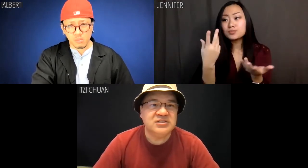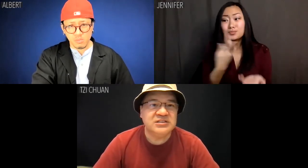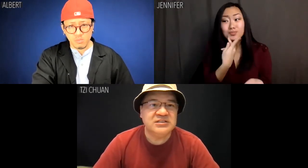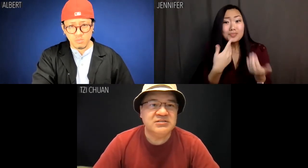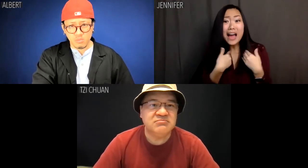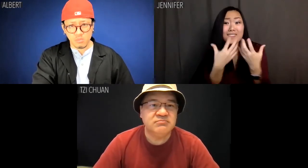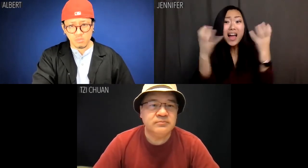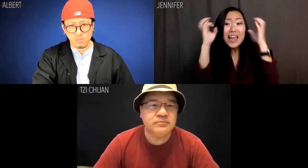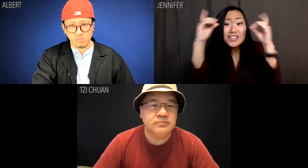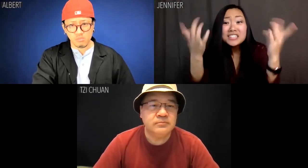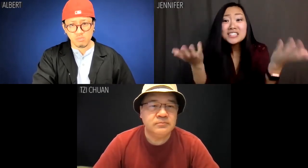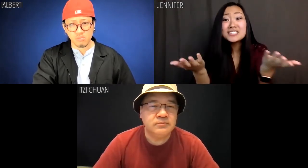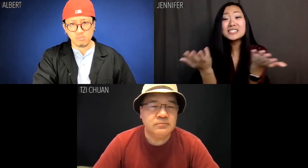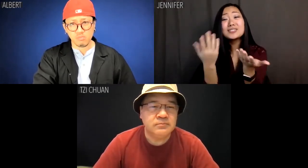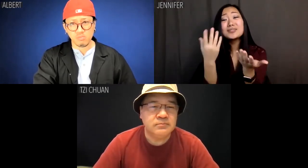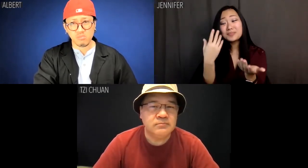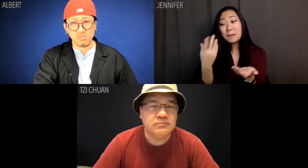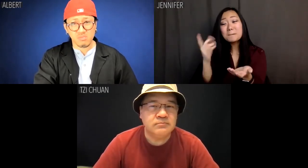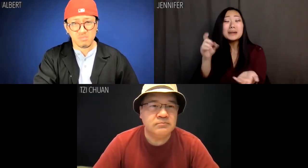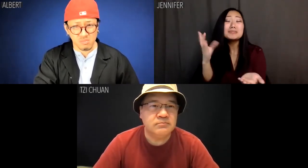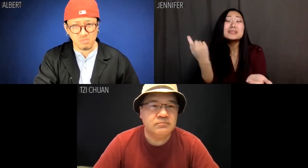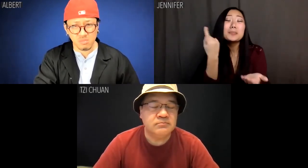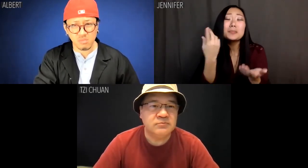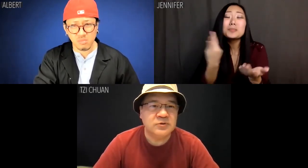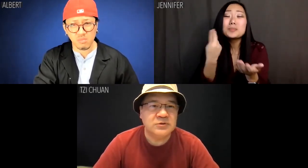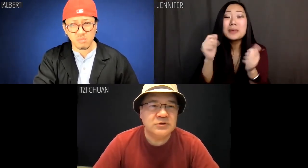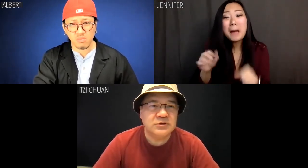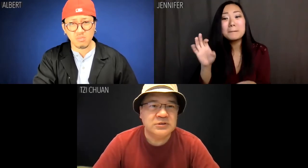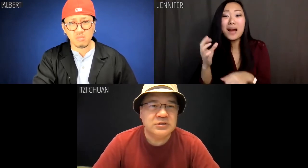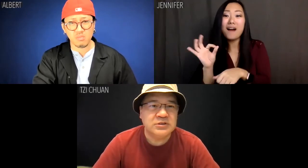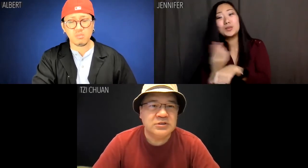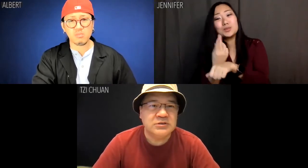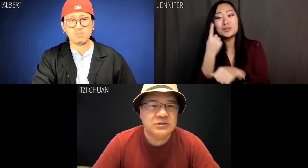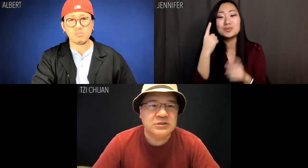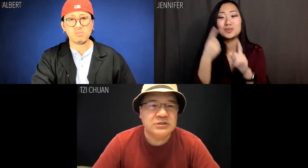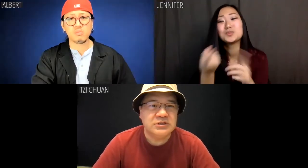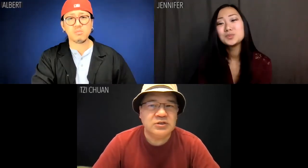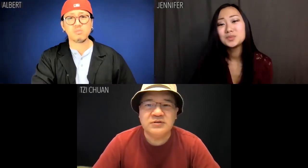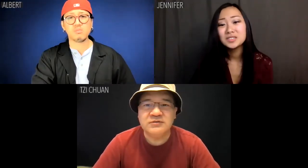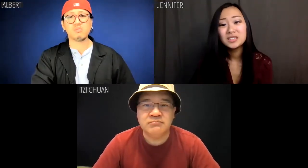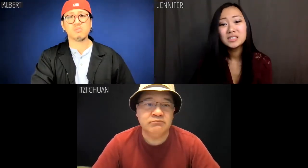We're highly educated. There must be some way we can still be useful to you?